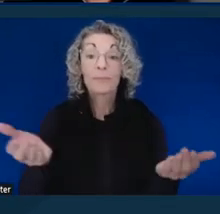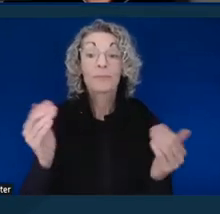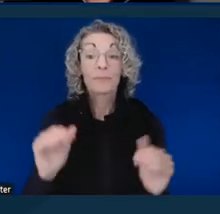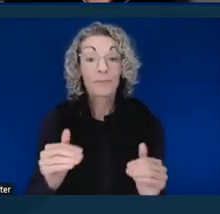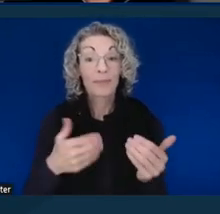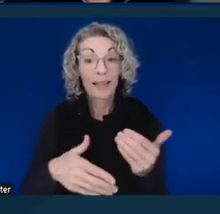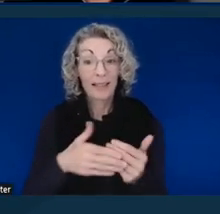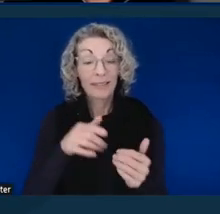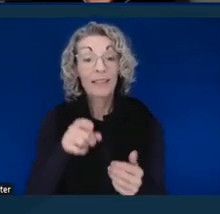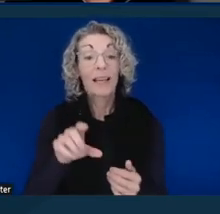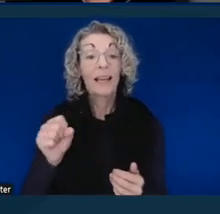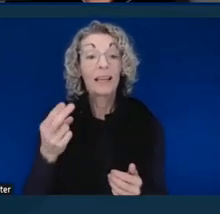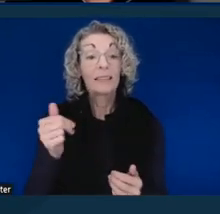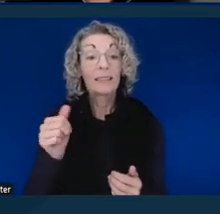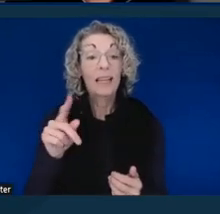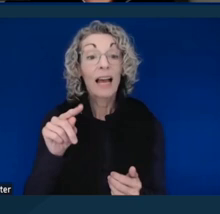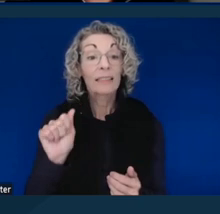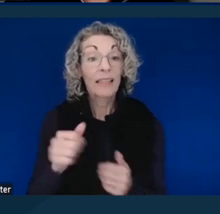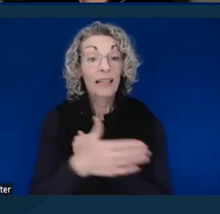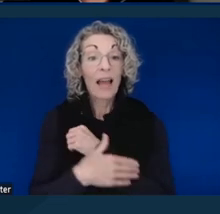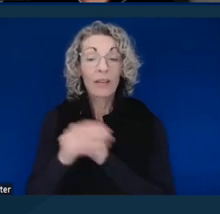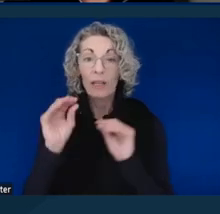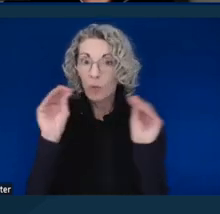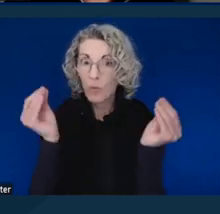Shasta County provides no links to the Judicial Council Form